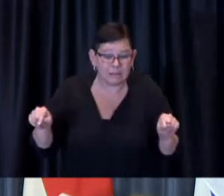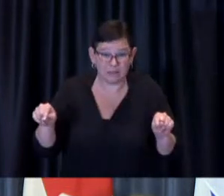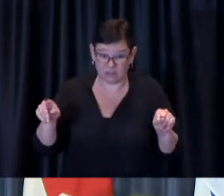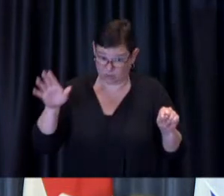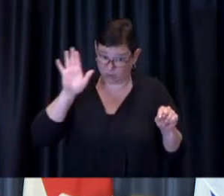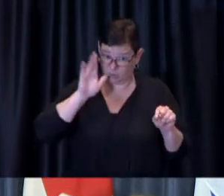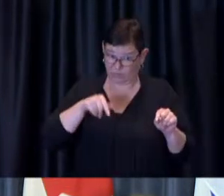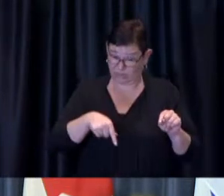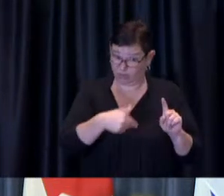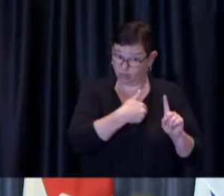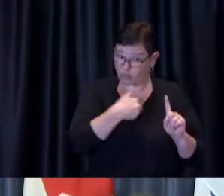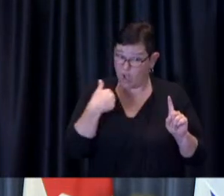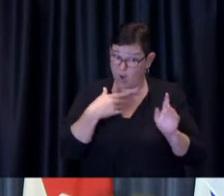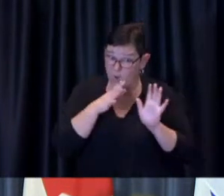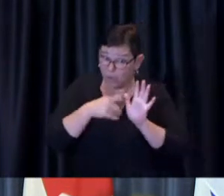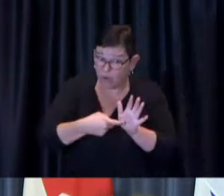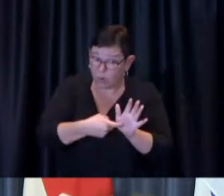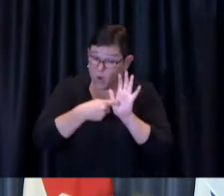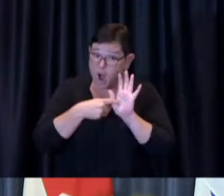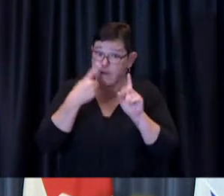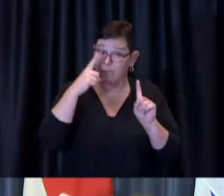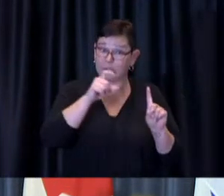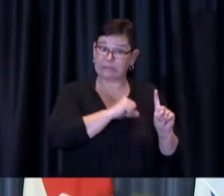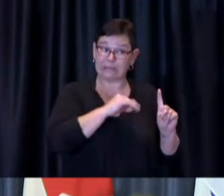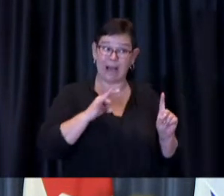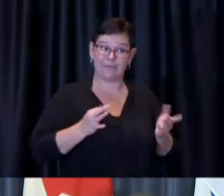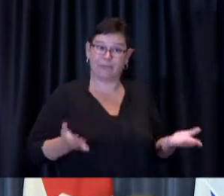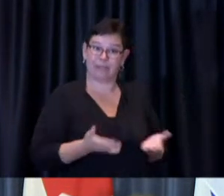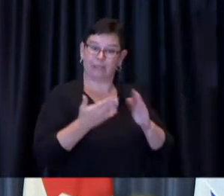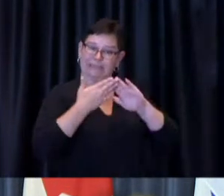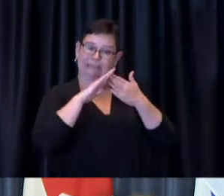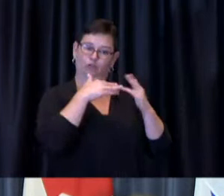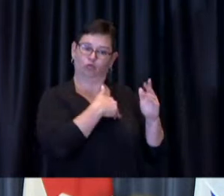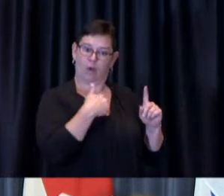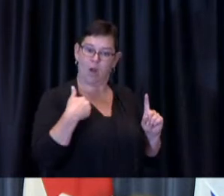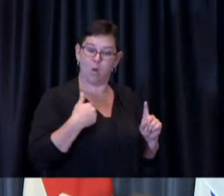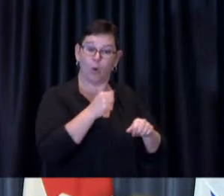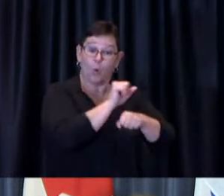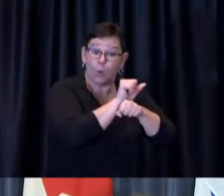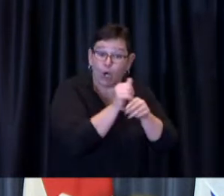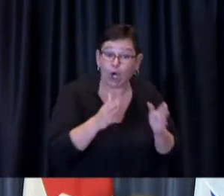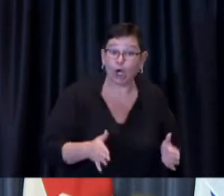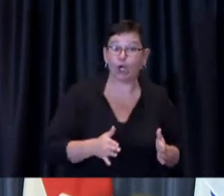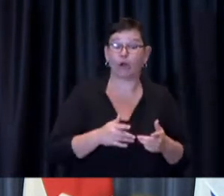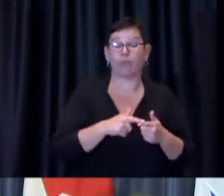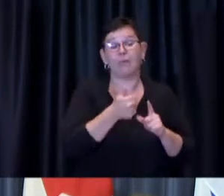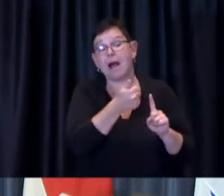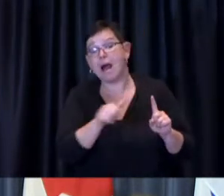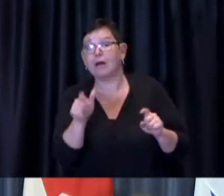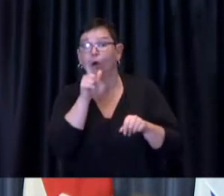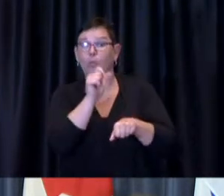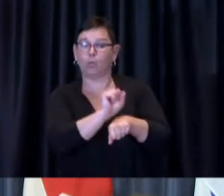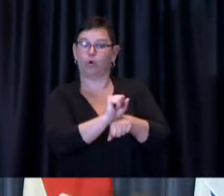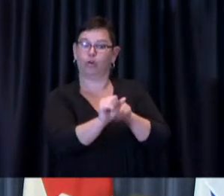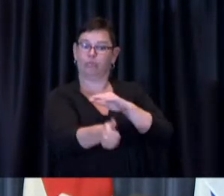vaccine for city workers of any stripe or if they don't get the vaccine to have some kind of tests